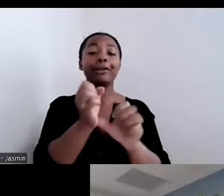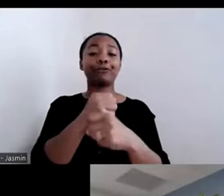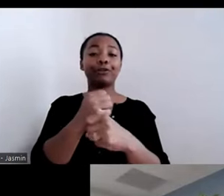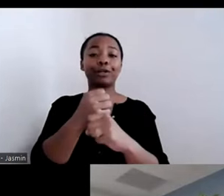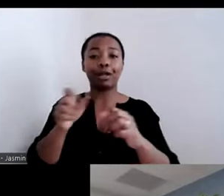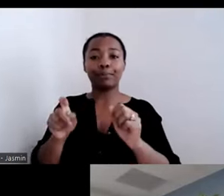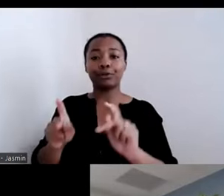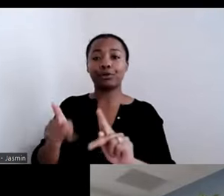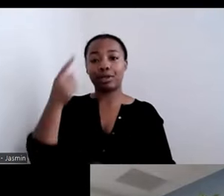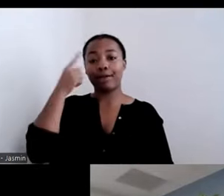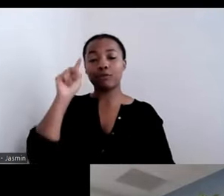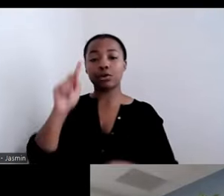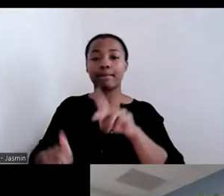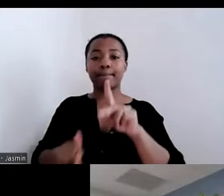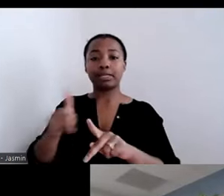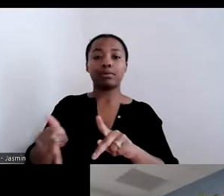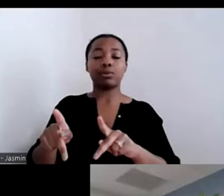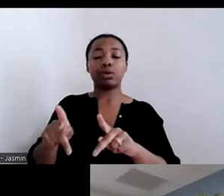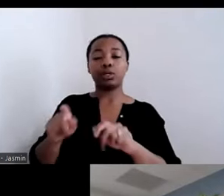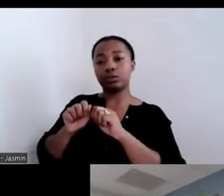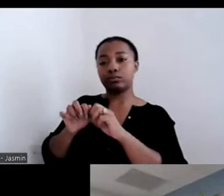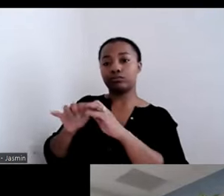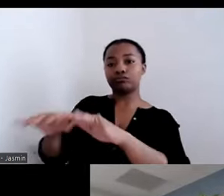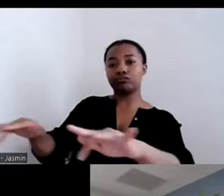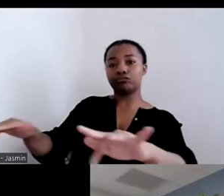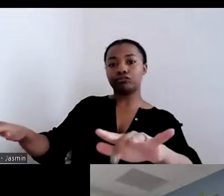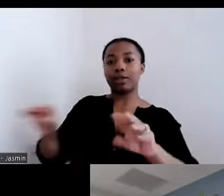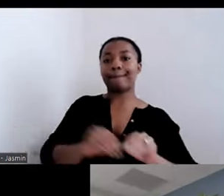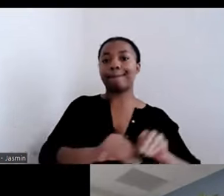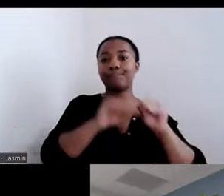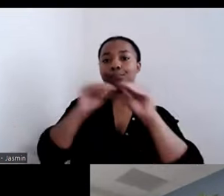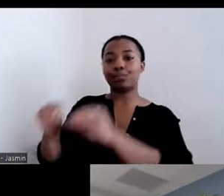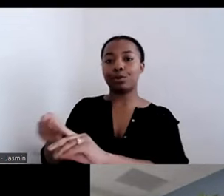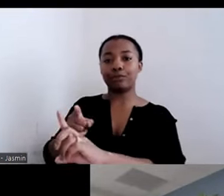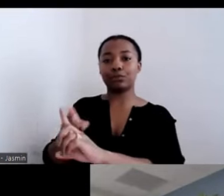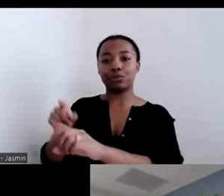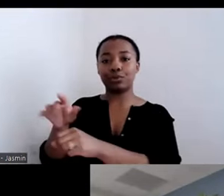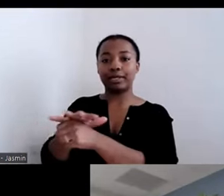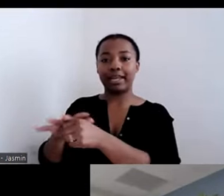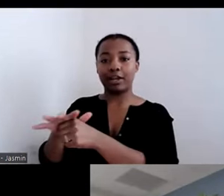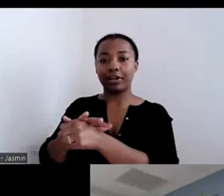where we do not usually think about as transitioning from a facility given our